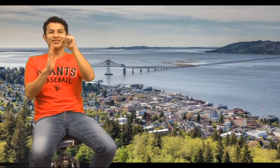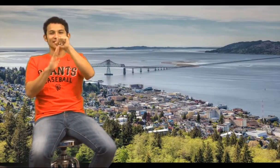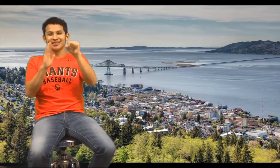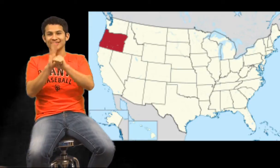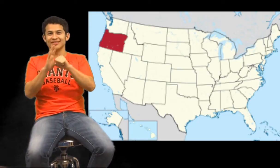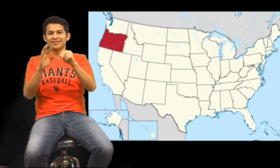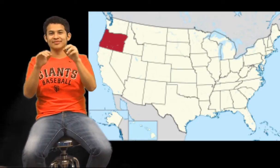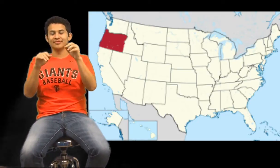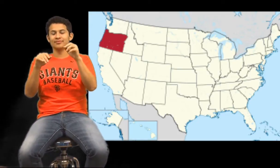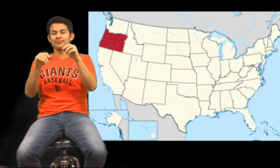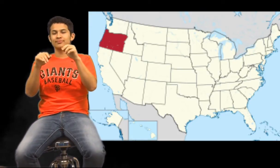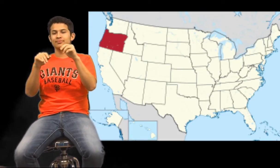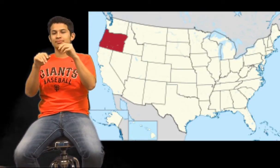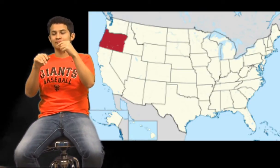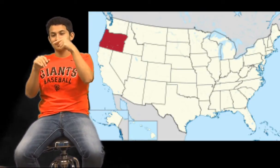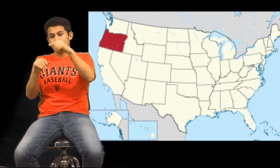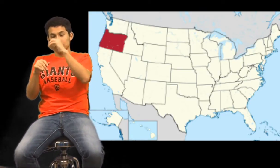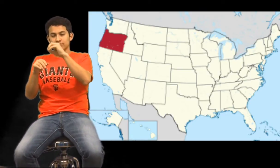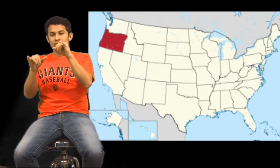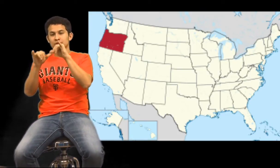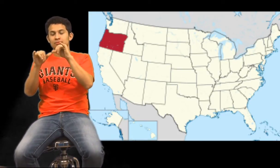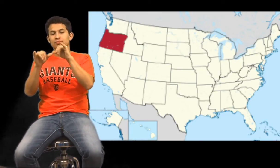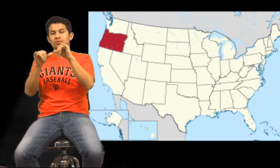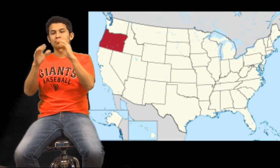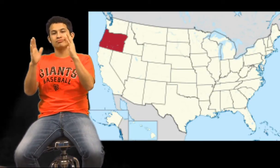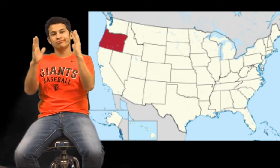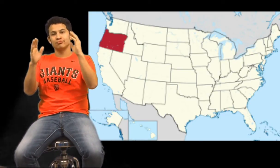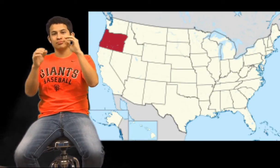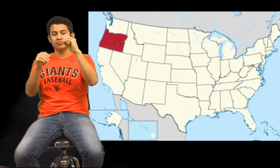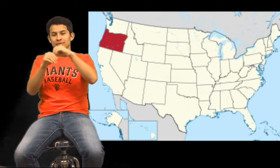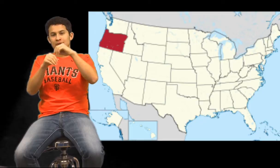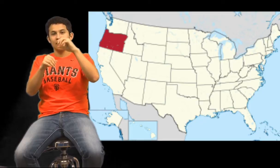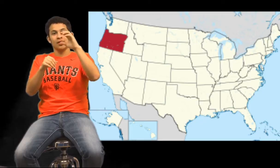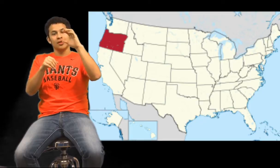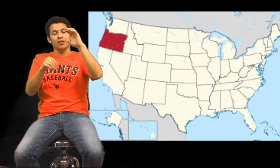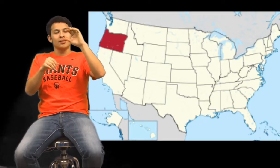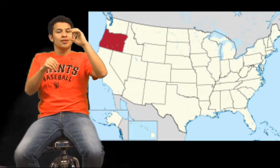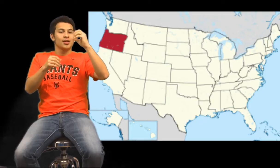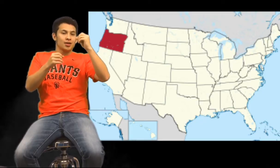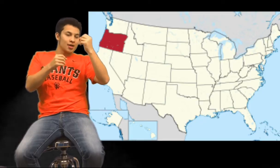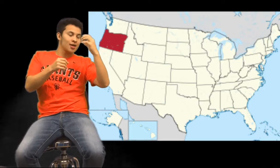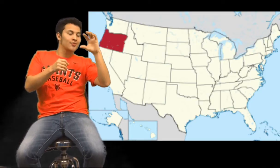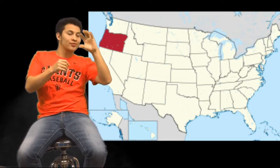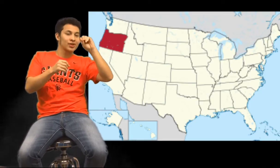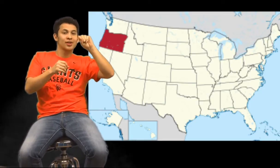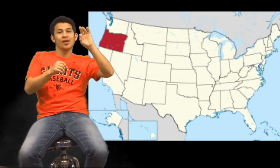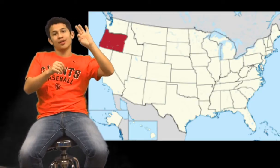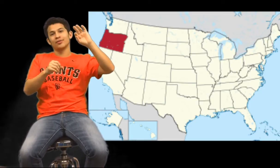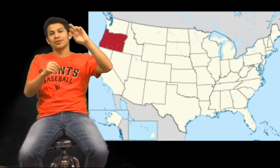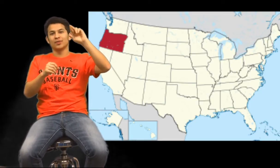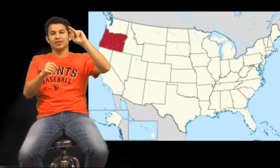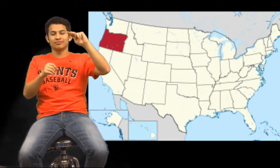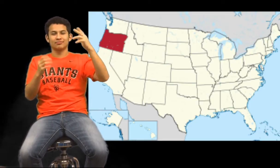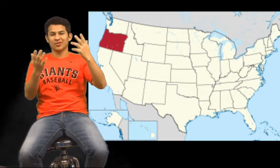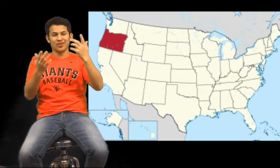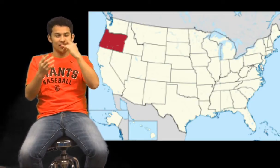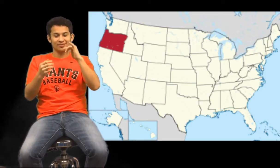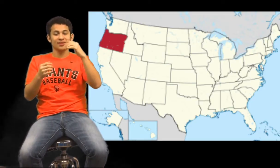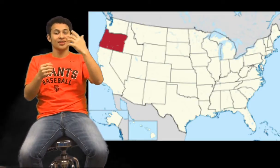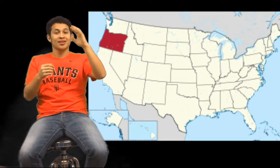How does Oregon ranked in the state size for 50 states?